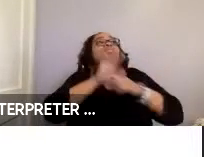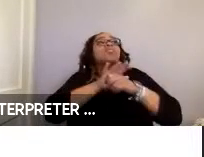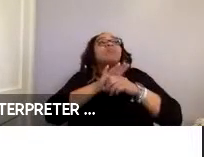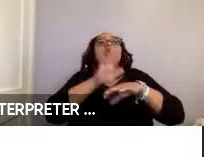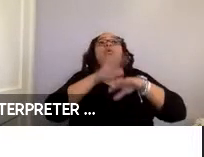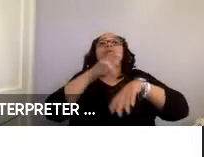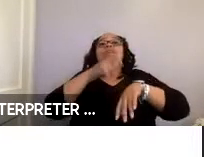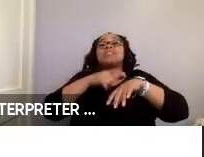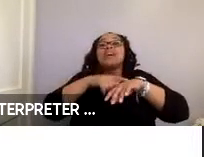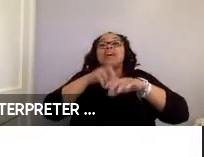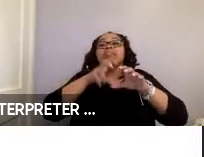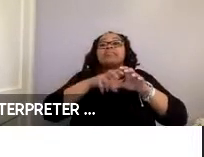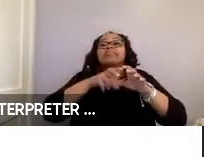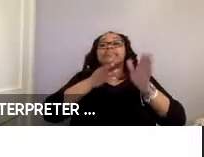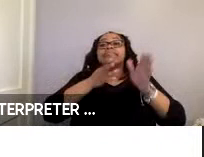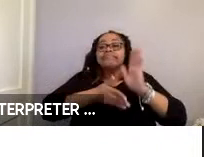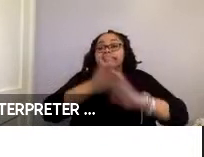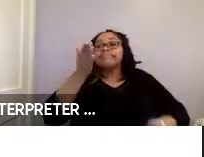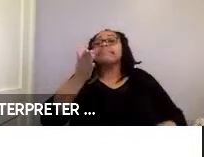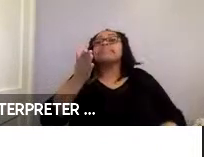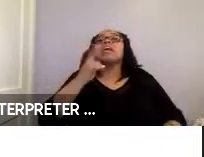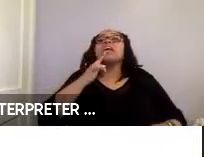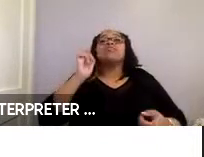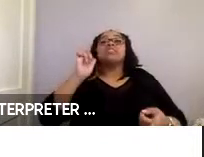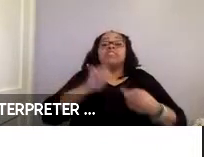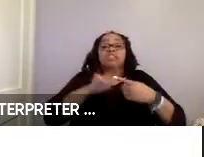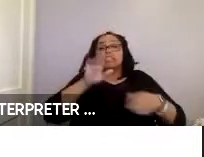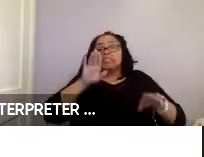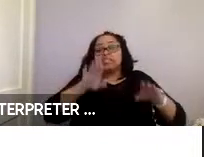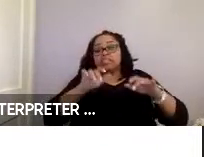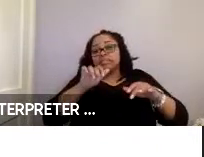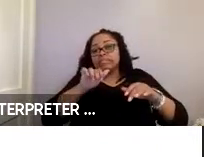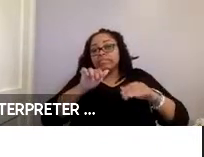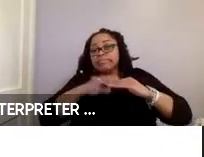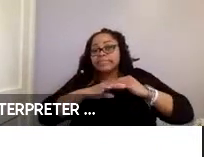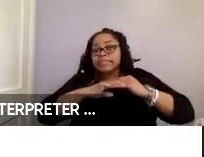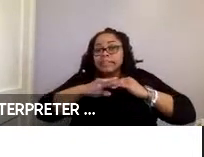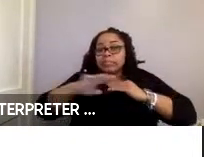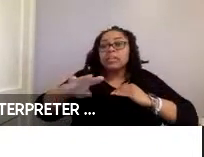departures, perhaps a reduction in stability or ability to counteract accelerations or